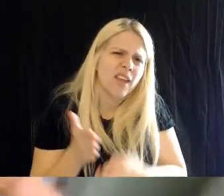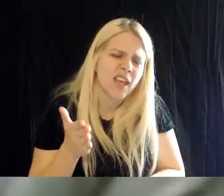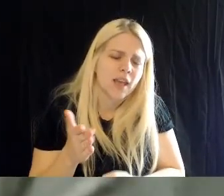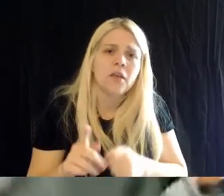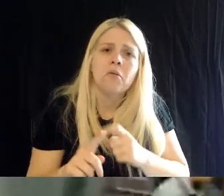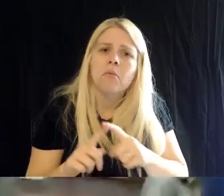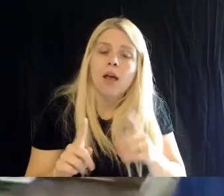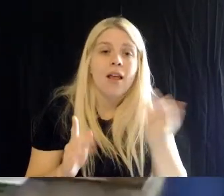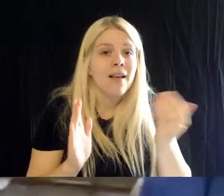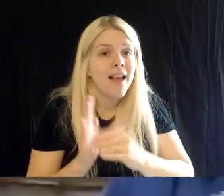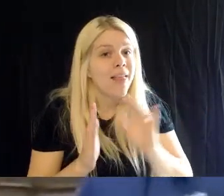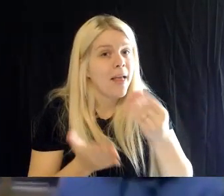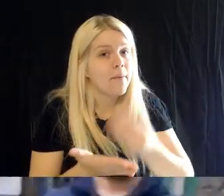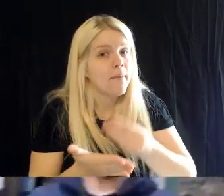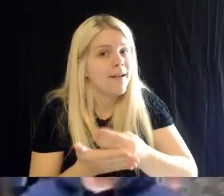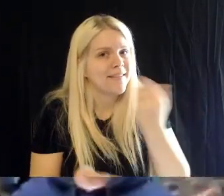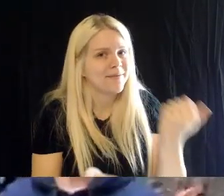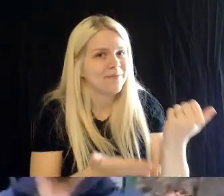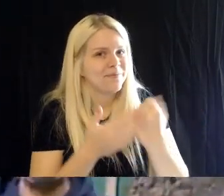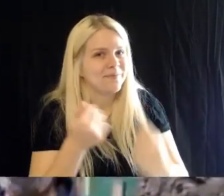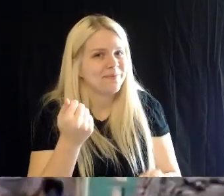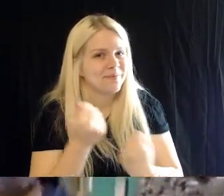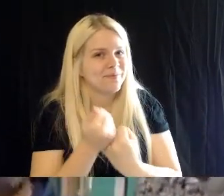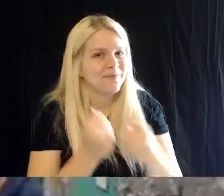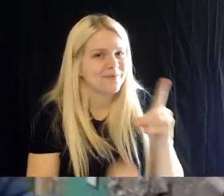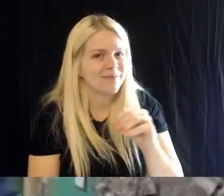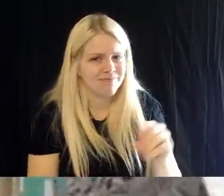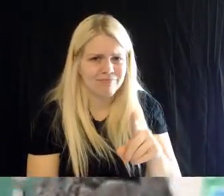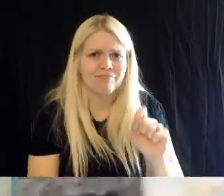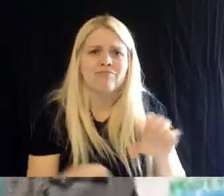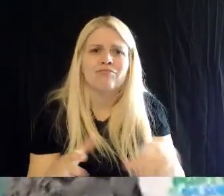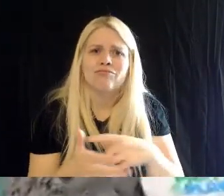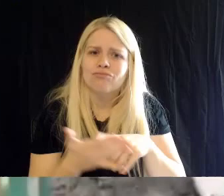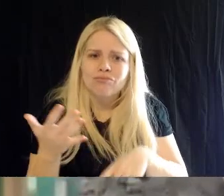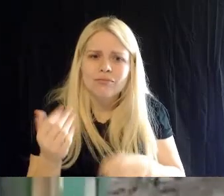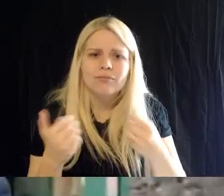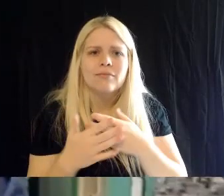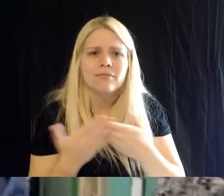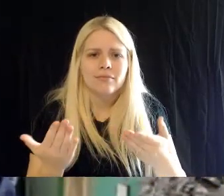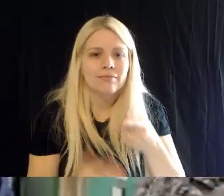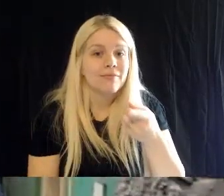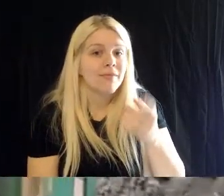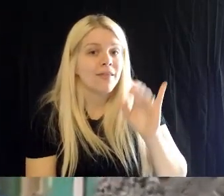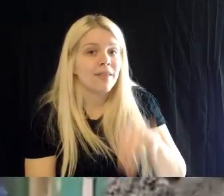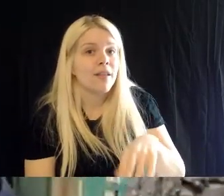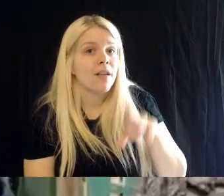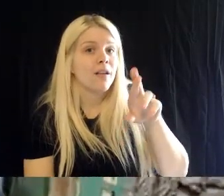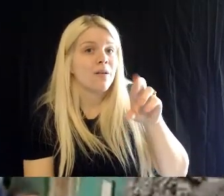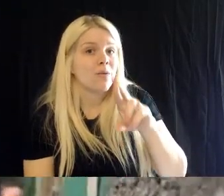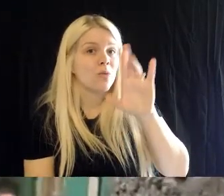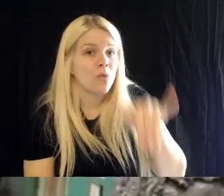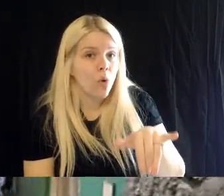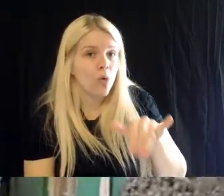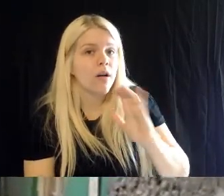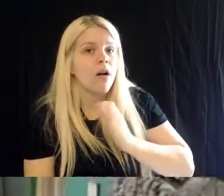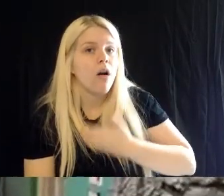Alright, this is Rory. He's our grounds supervisor. Rory: Yes. Hello Brad: Welcome, Rory! This is your first Facebook Live. Appreciate you being here now.